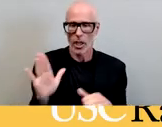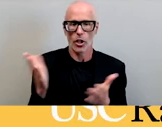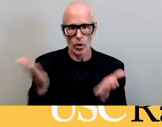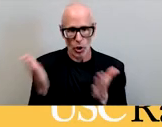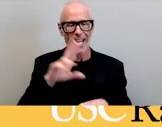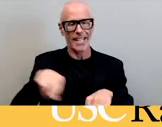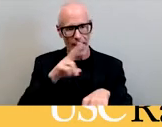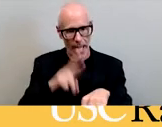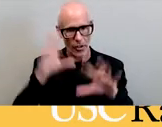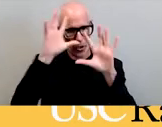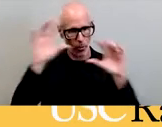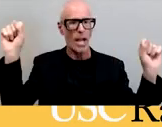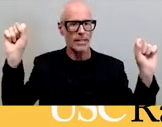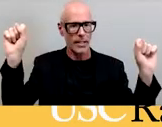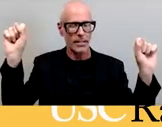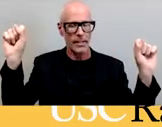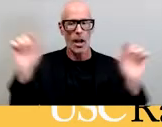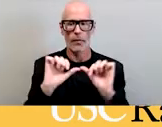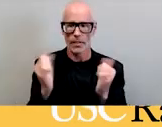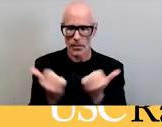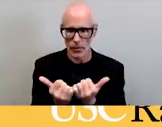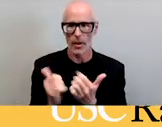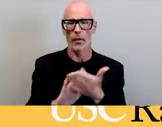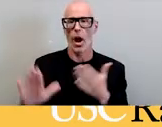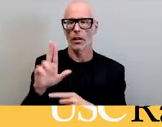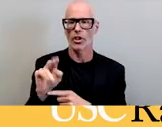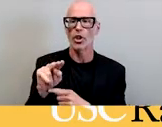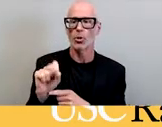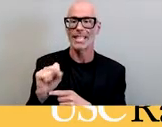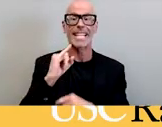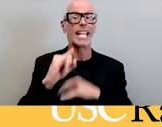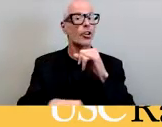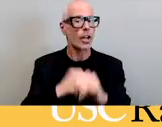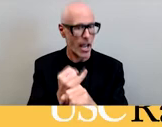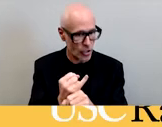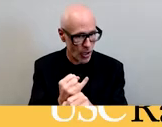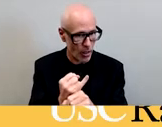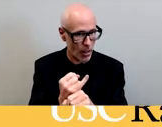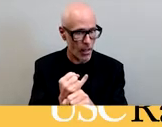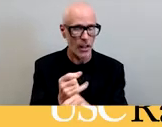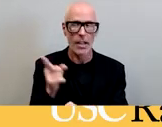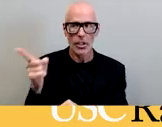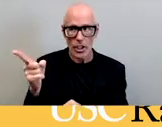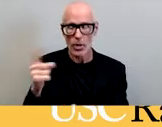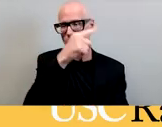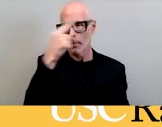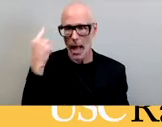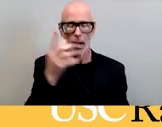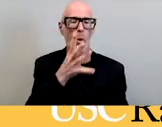president of the association of college unions international she was a black woman role model